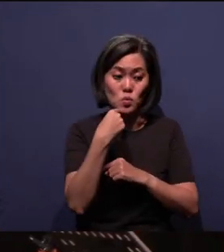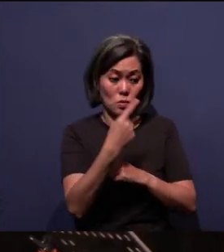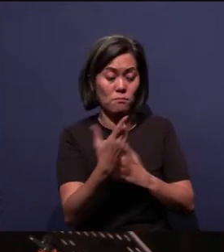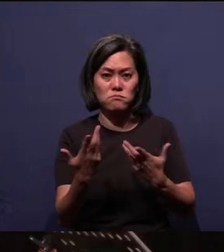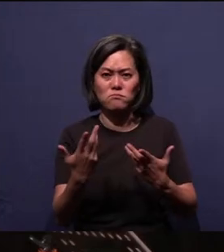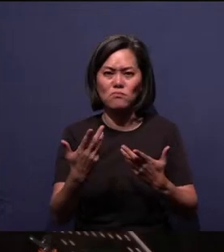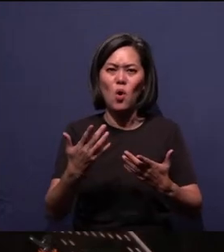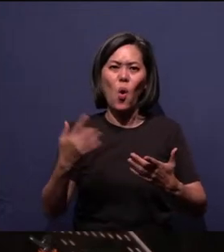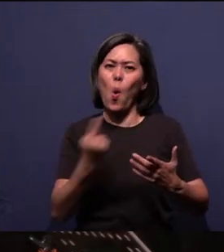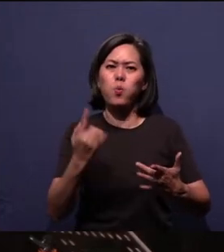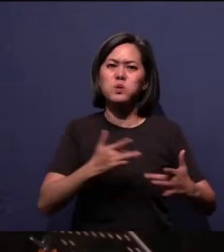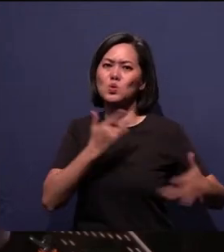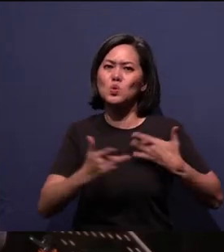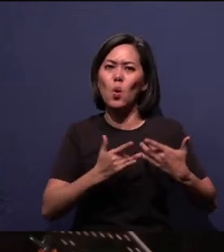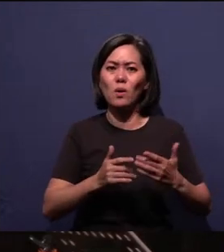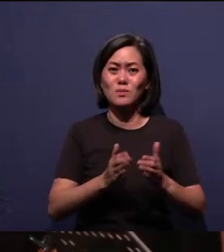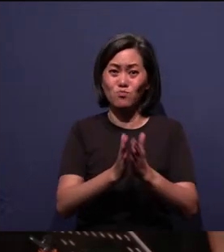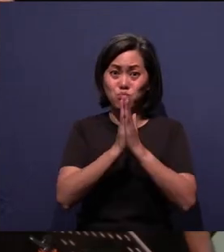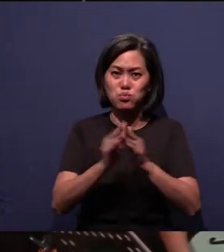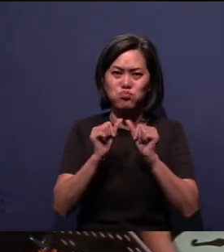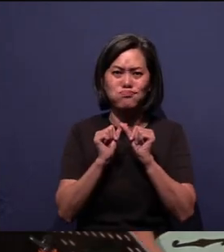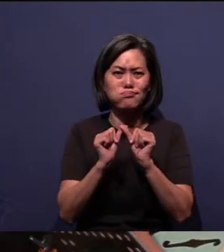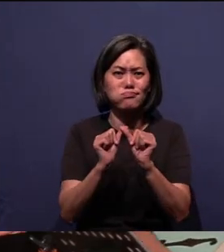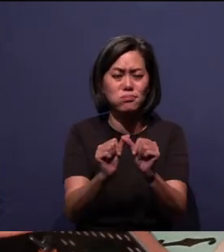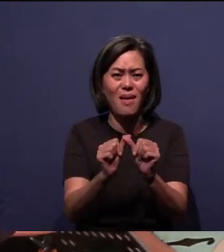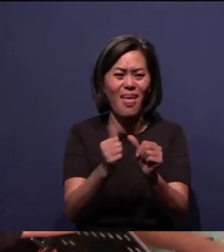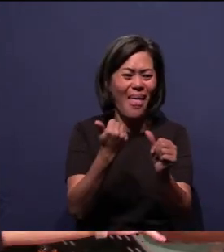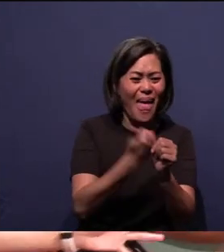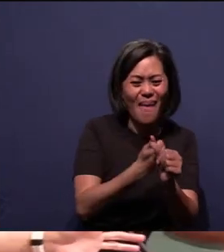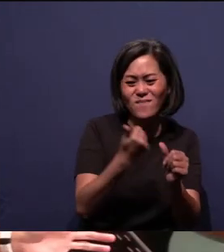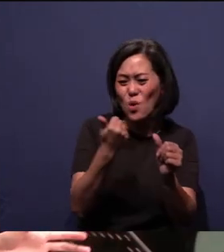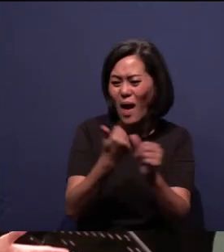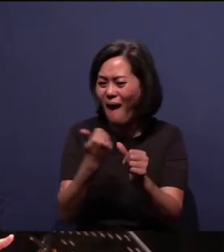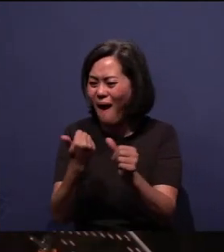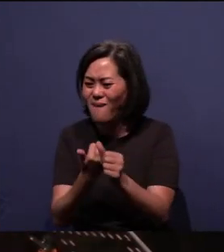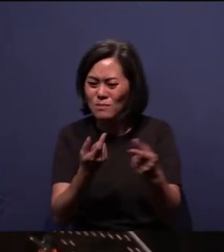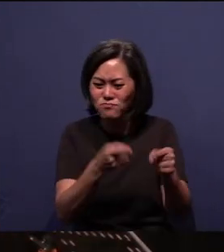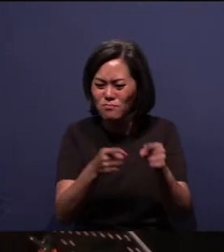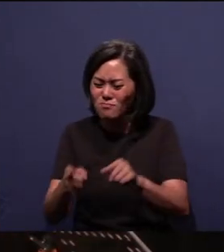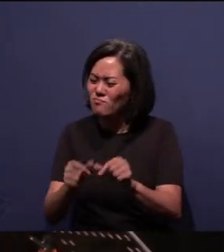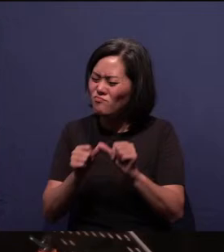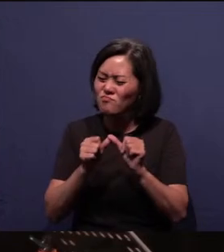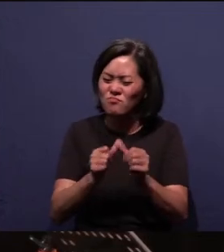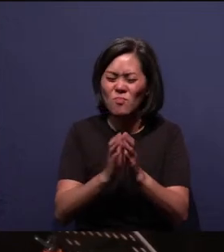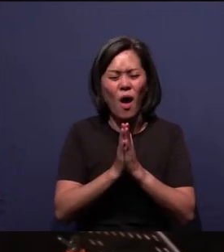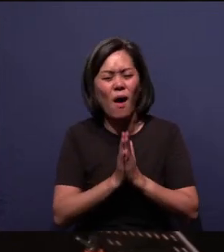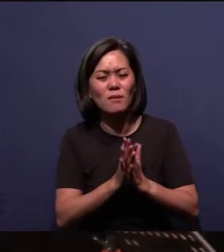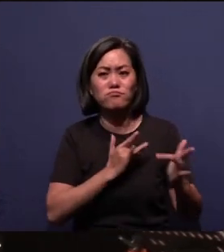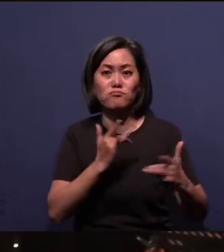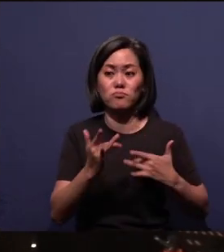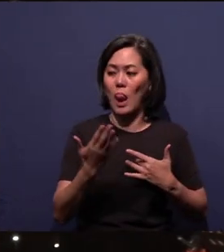and pray continually in every, every circumstance. And last week, just last week during Easter Sunday,